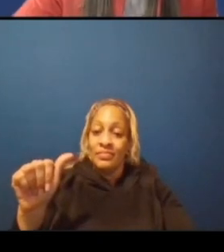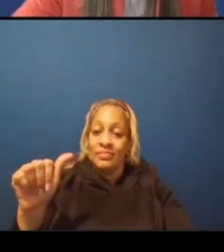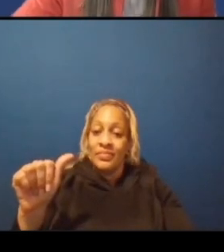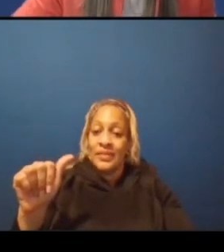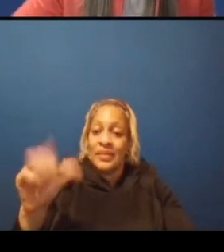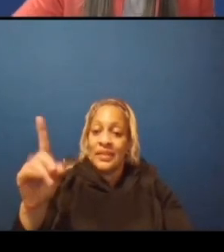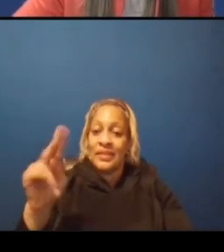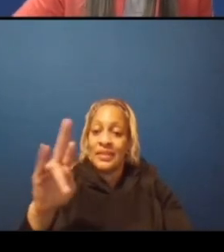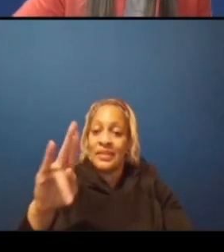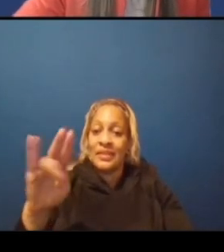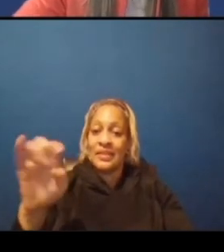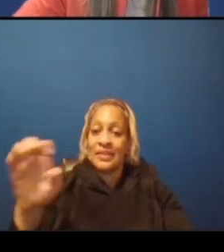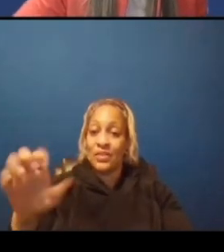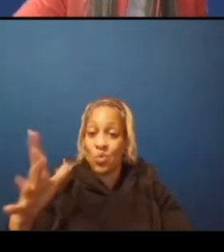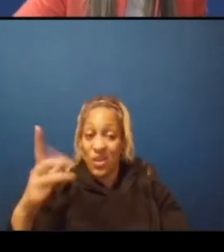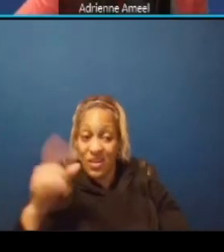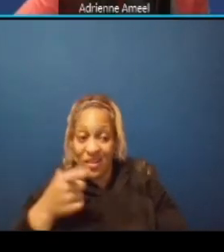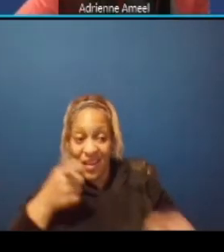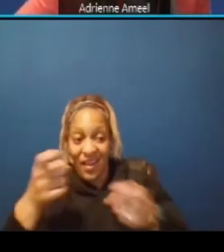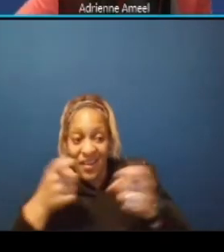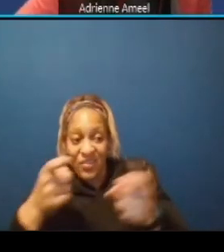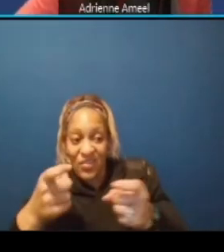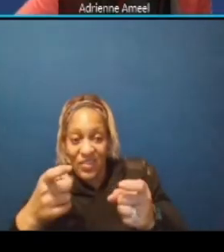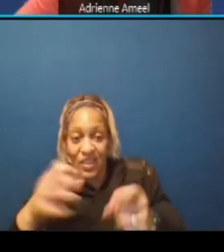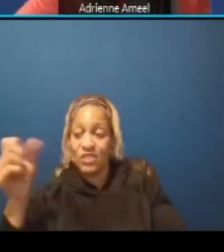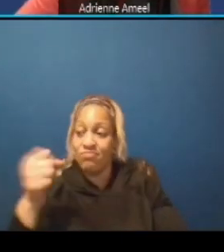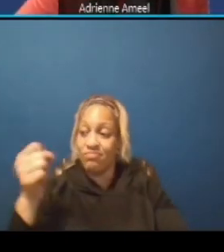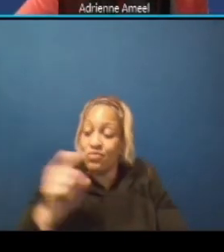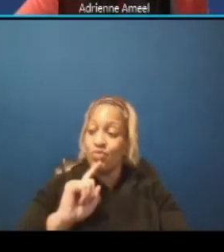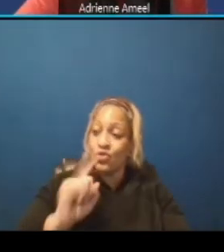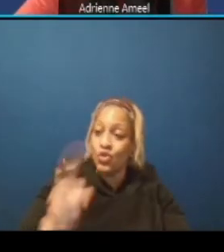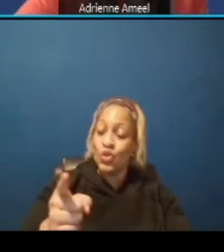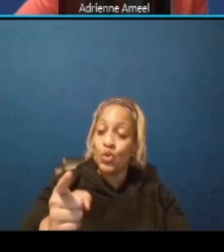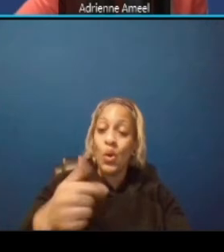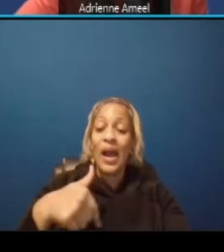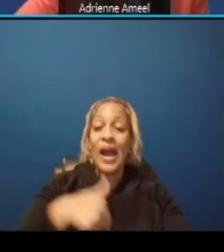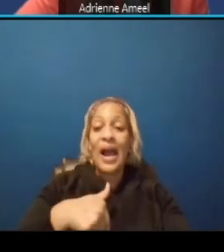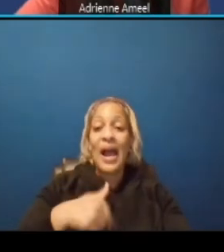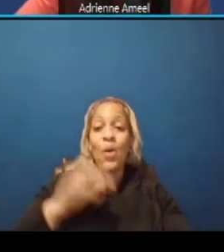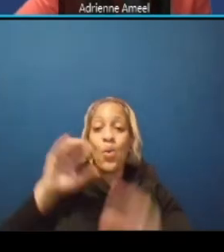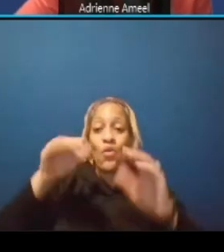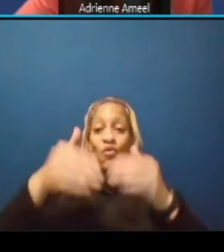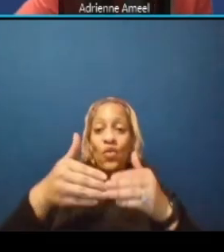dc 295 our study area was very limited because our focus was on bending road